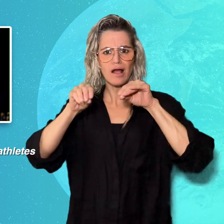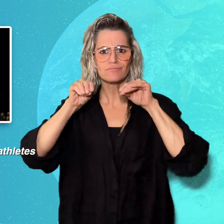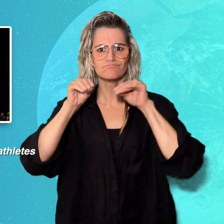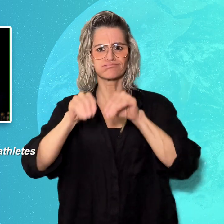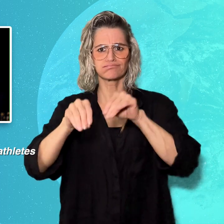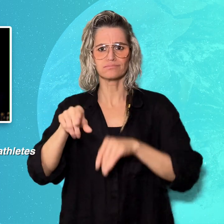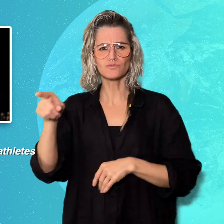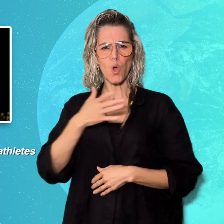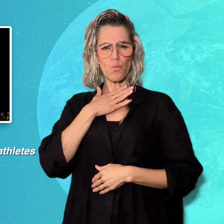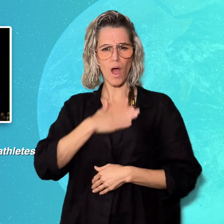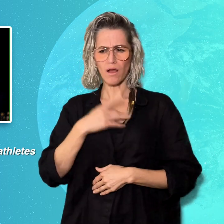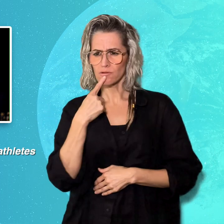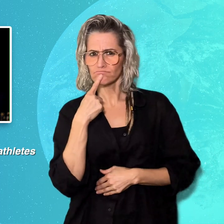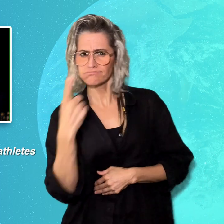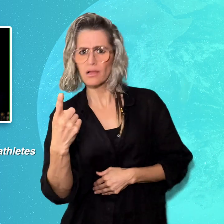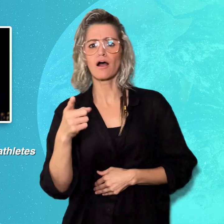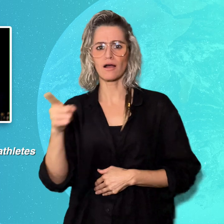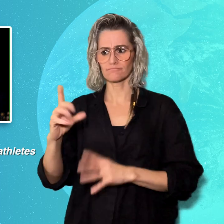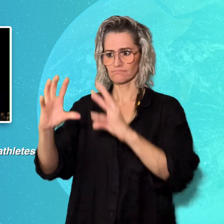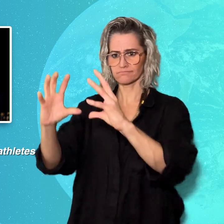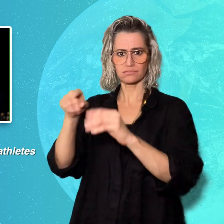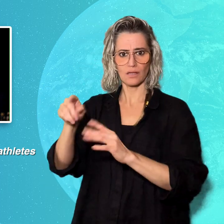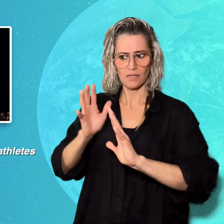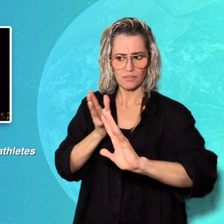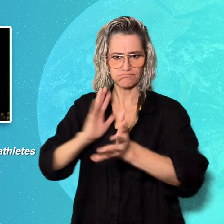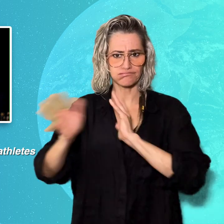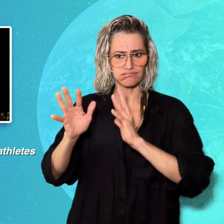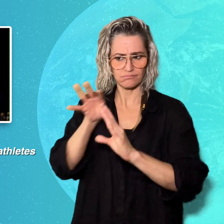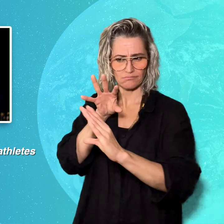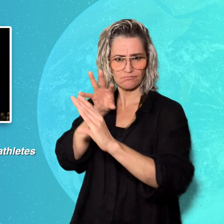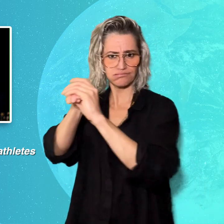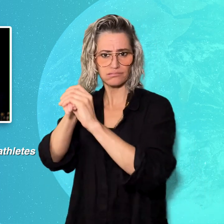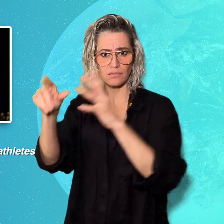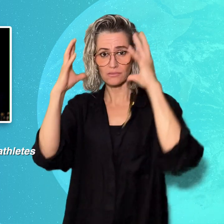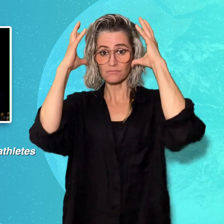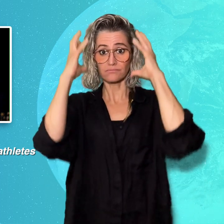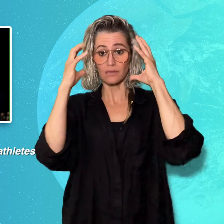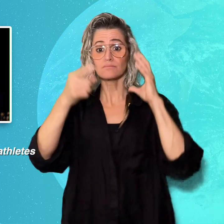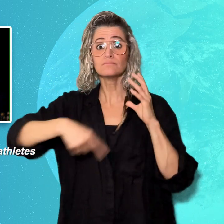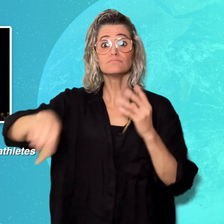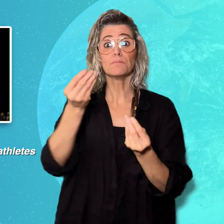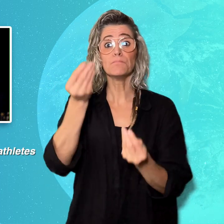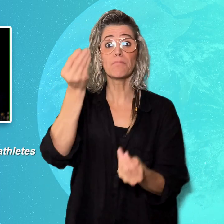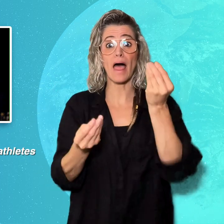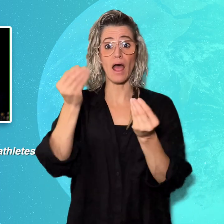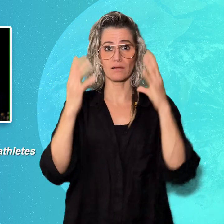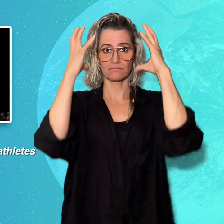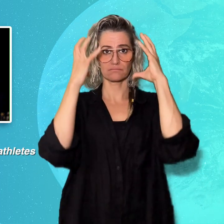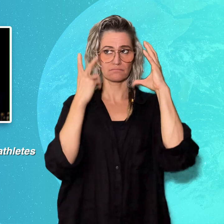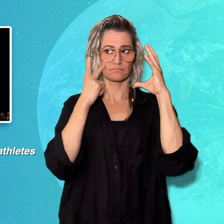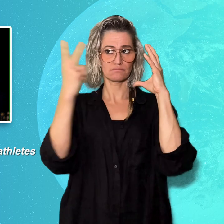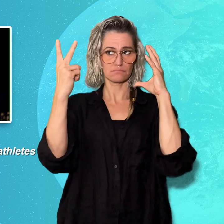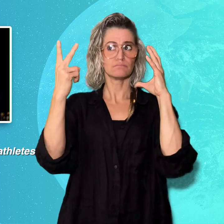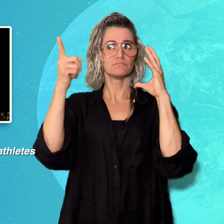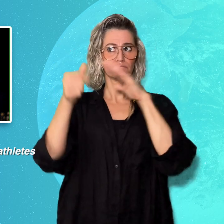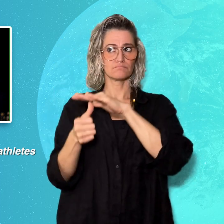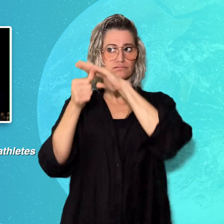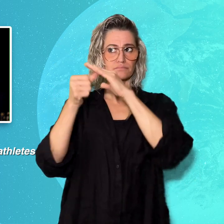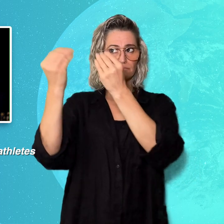with the visual display screen inside which allowed the football